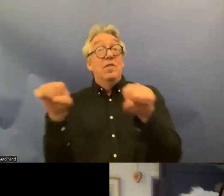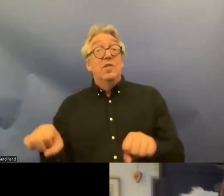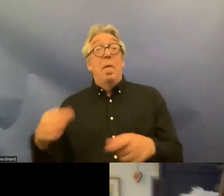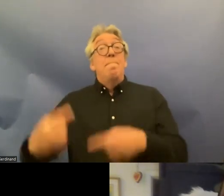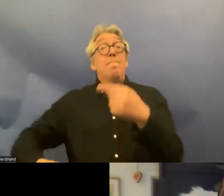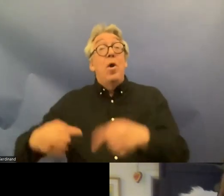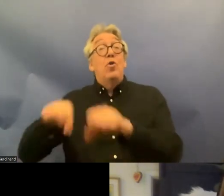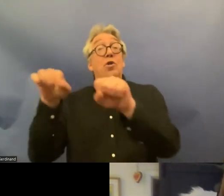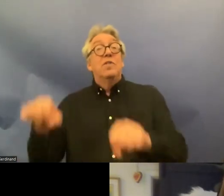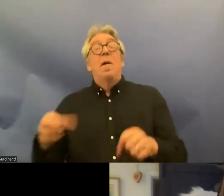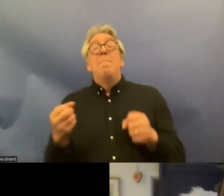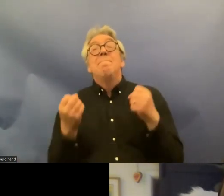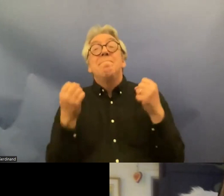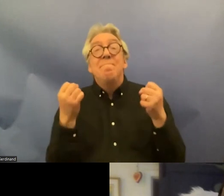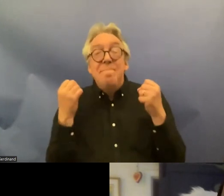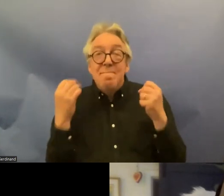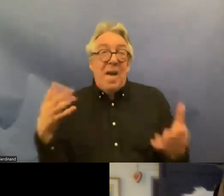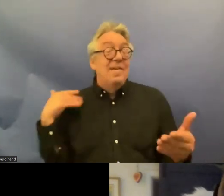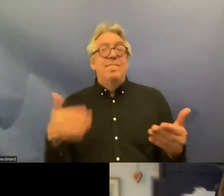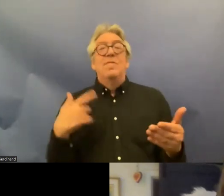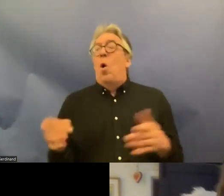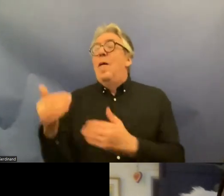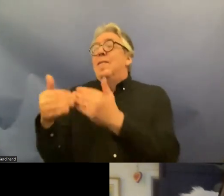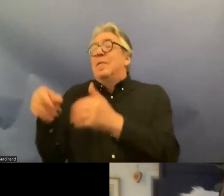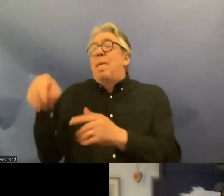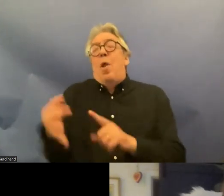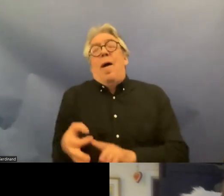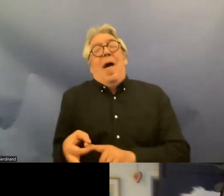make exceptions for persons with disabilities simple things everyone has